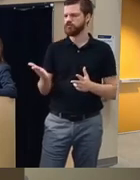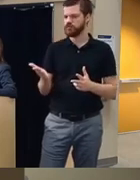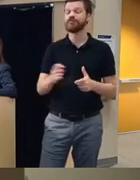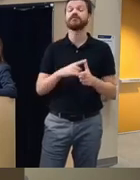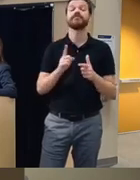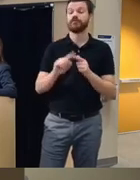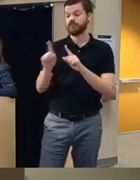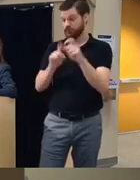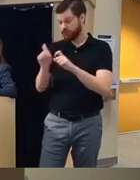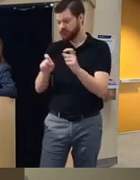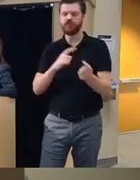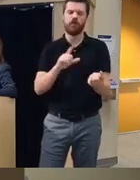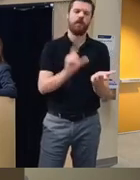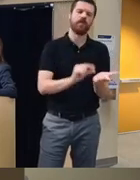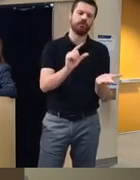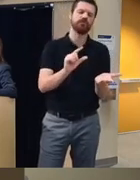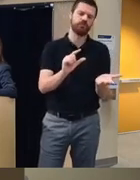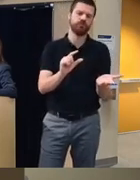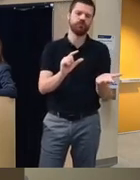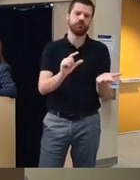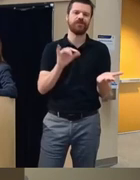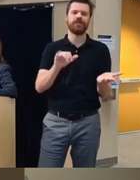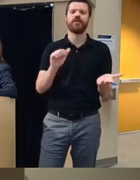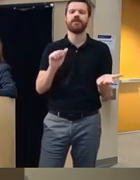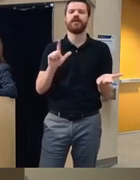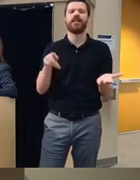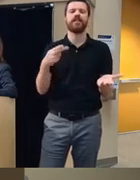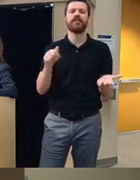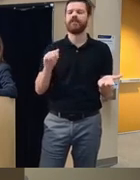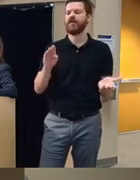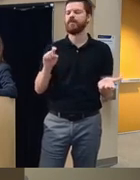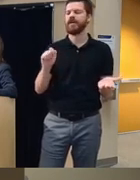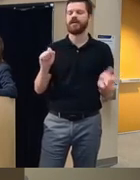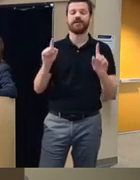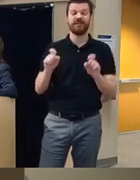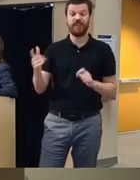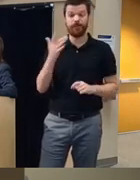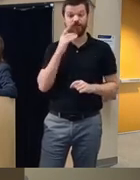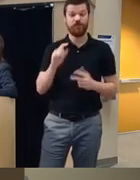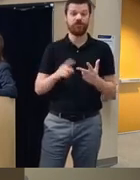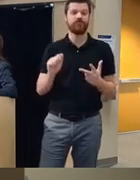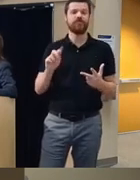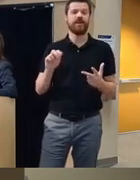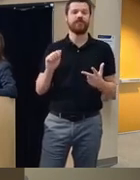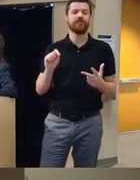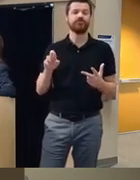the results of this um this uh Alpha Beta Testing which was they preferred the Avatar coach um and